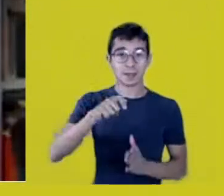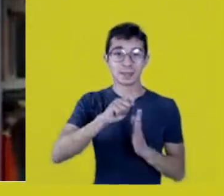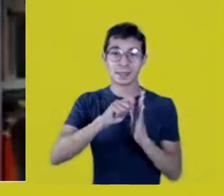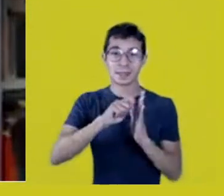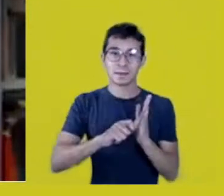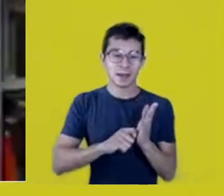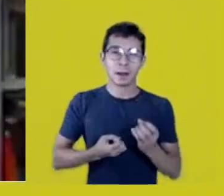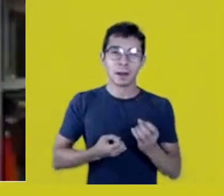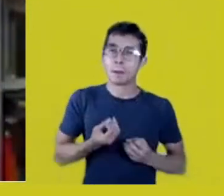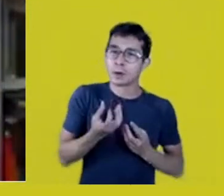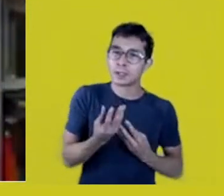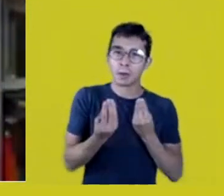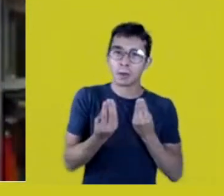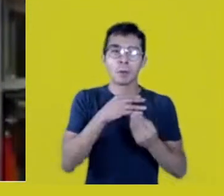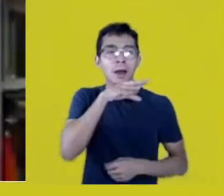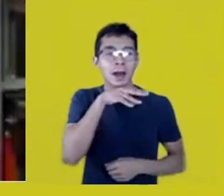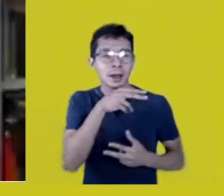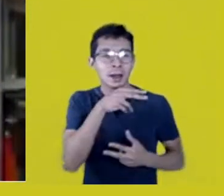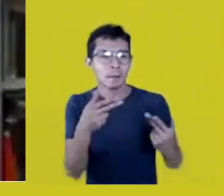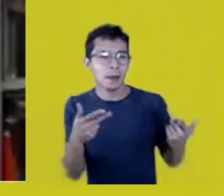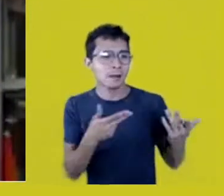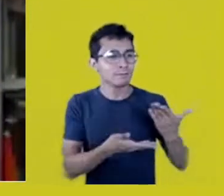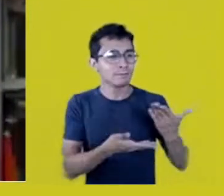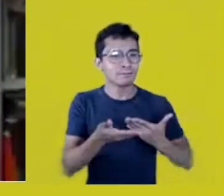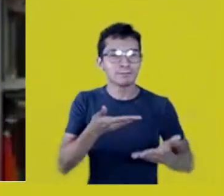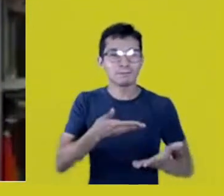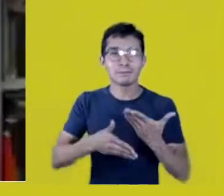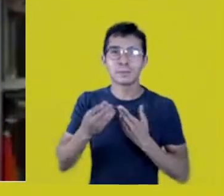as ways to organize his thought.